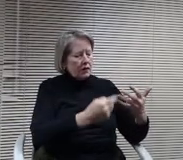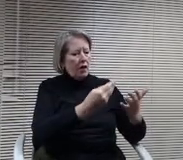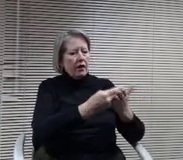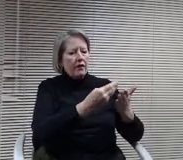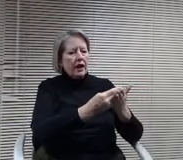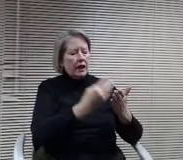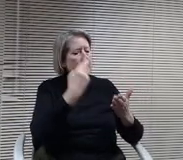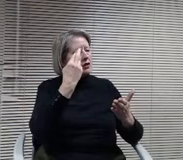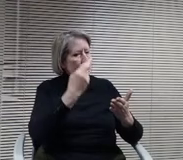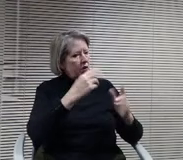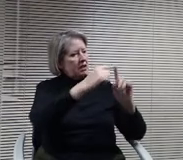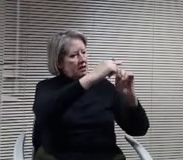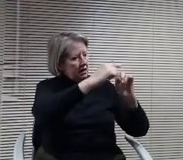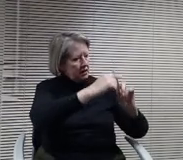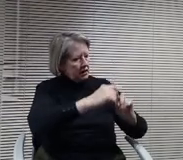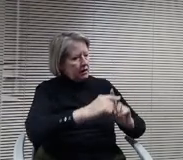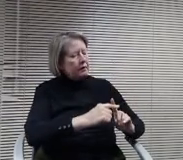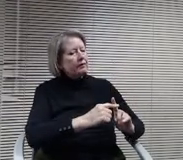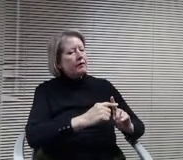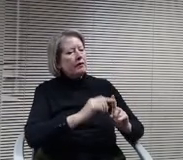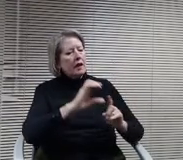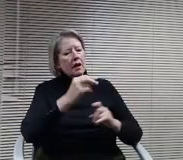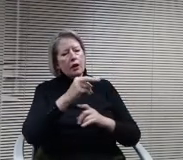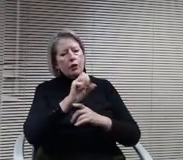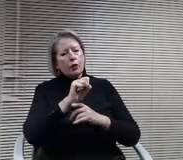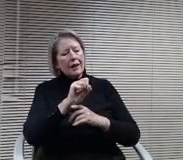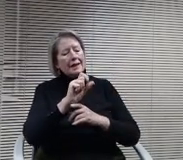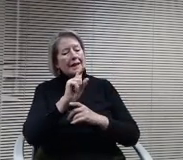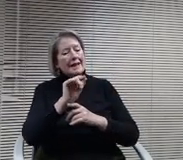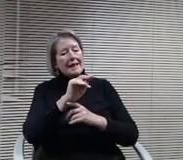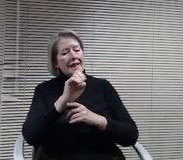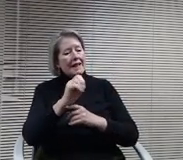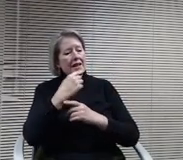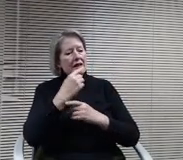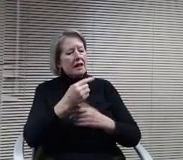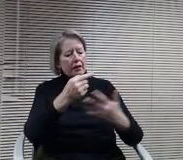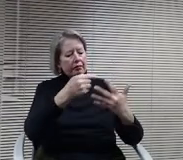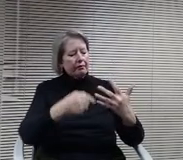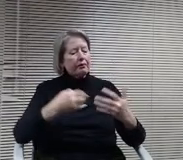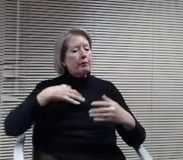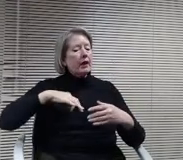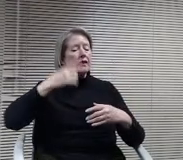Paul and it is, Christine said, you know, for all the different benefits for those students in that space.